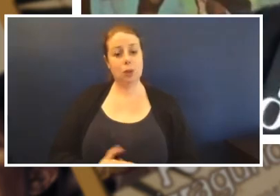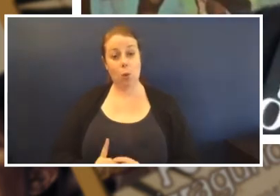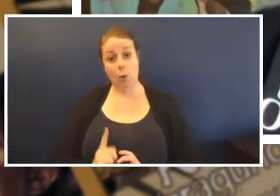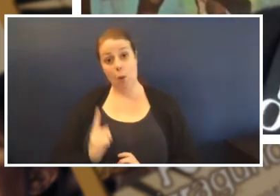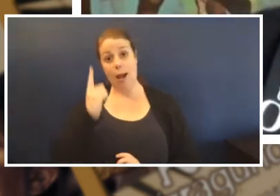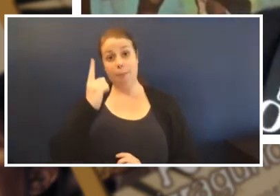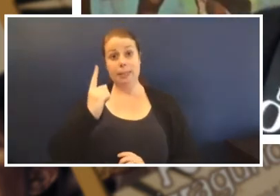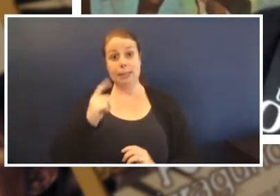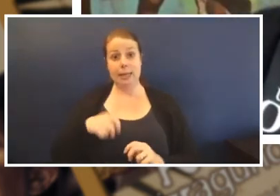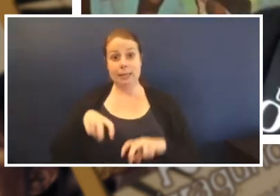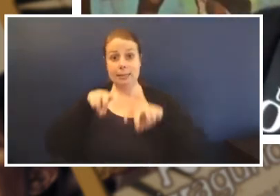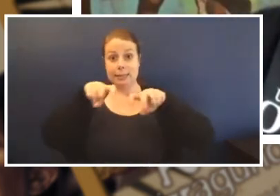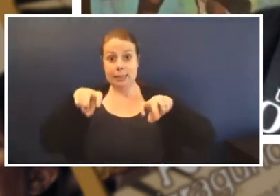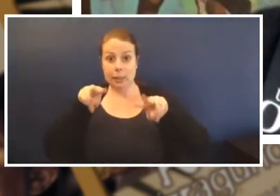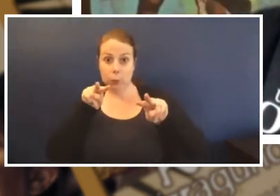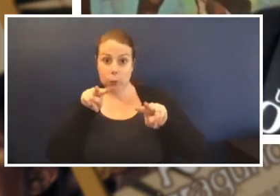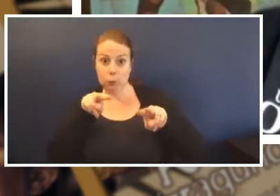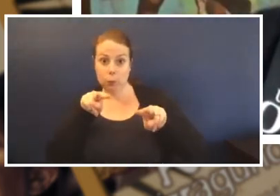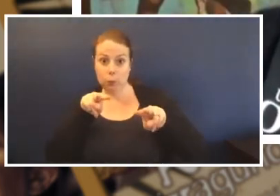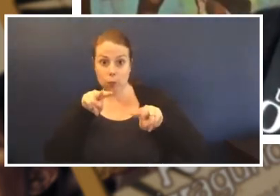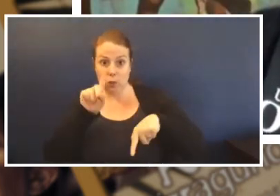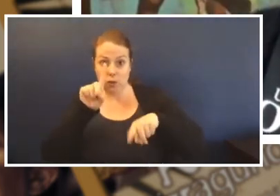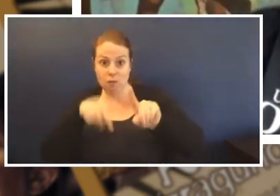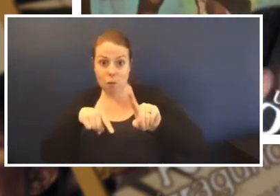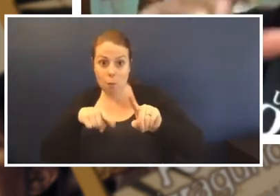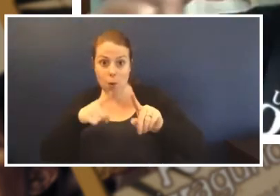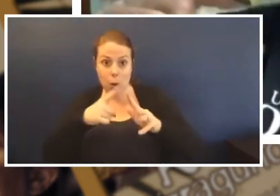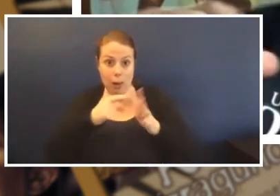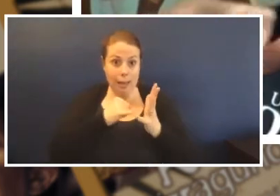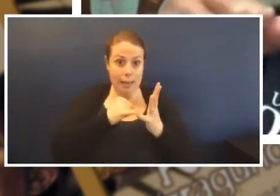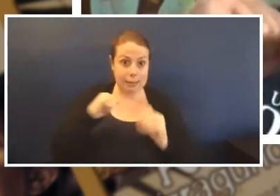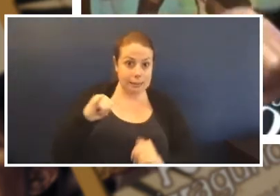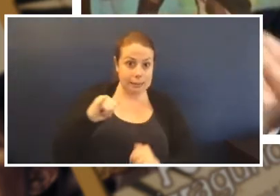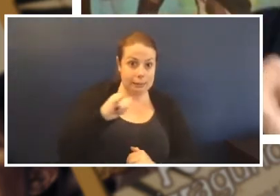Essendon and Carlton and we were watching, we're having a good time